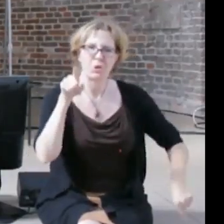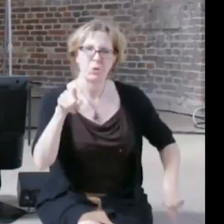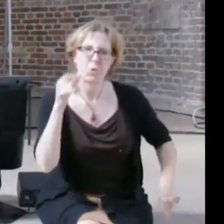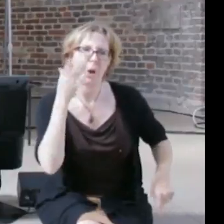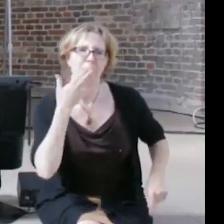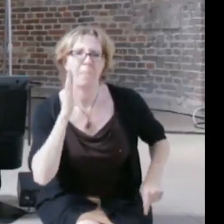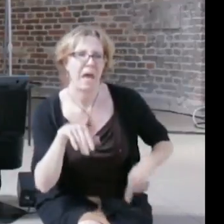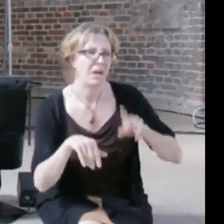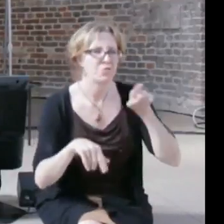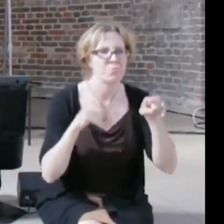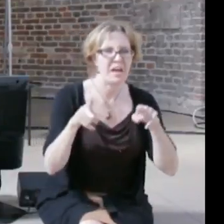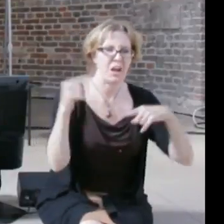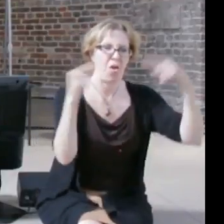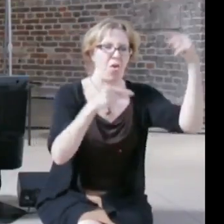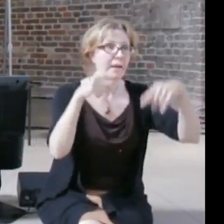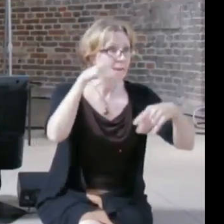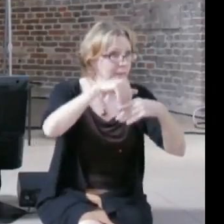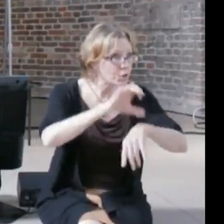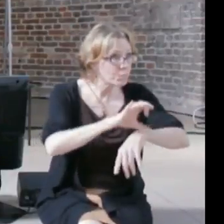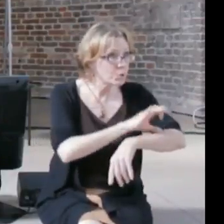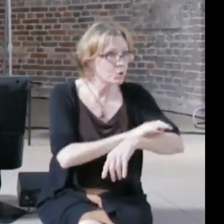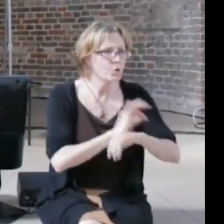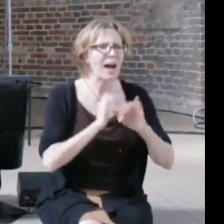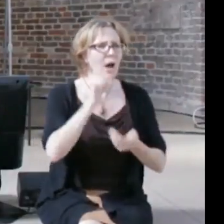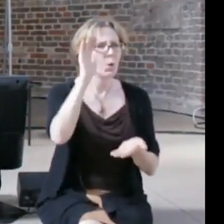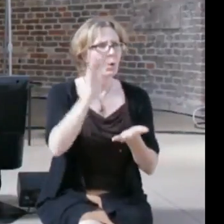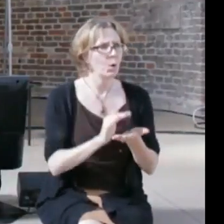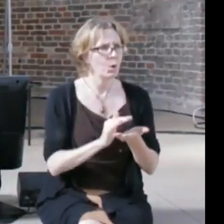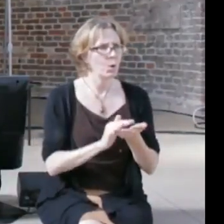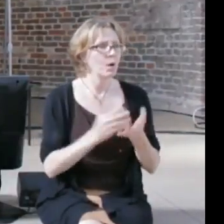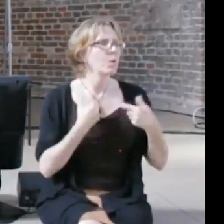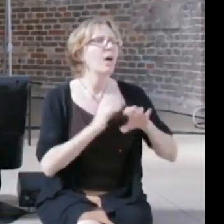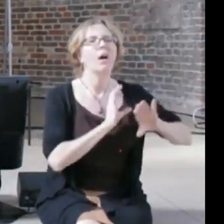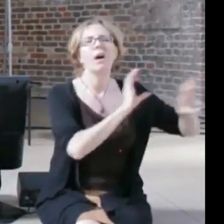secret then we will let you do it because you're fixing a problem for us, so I think